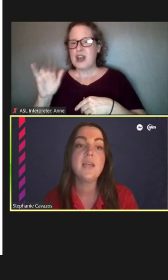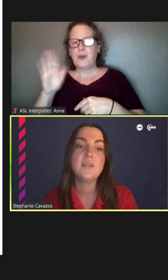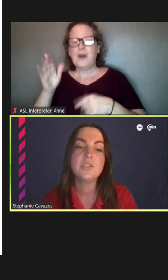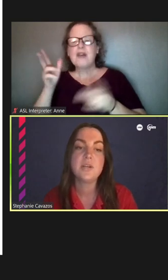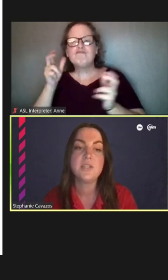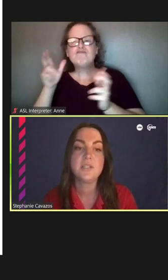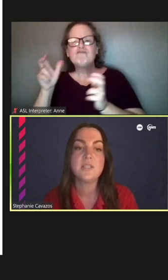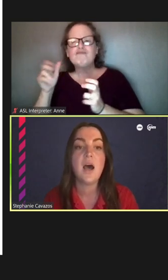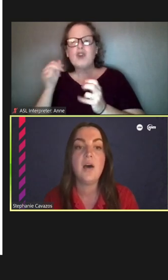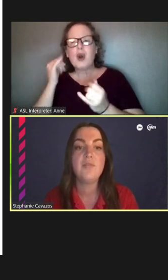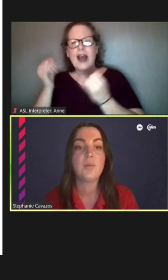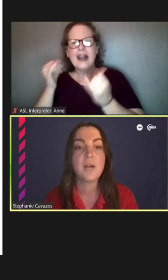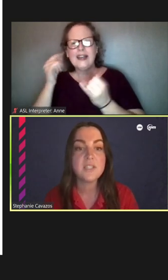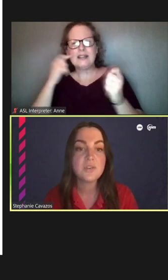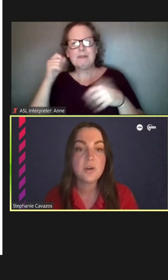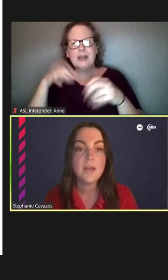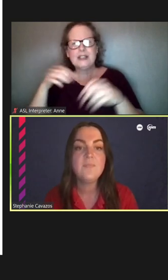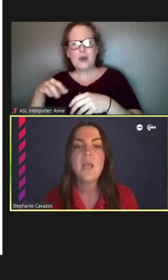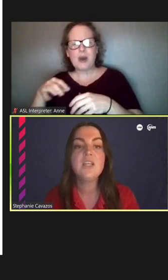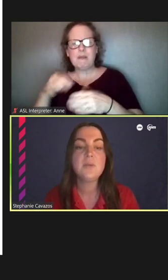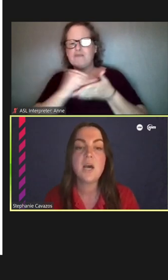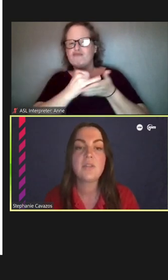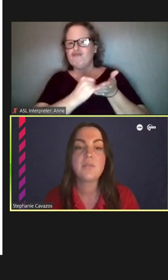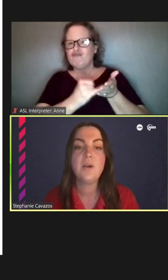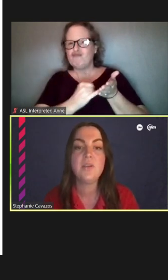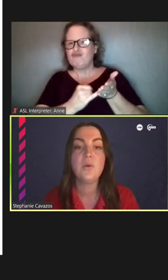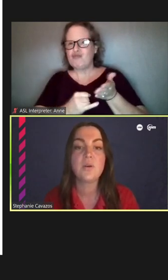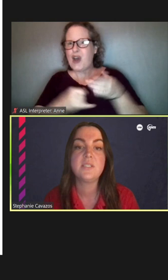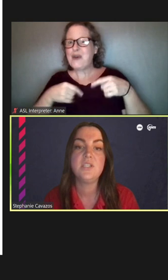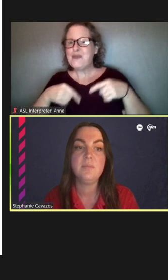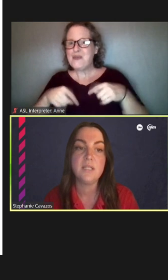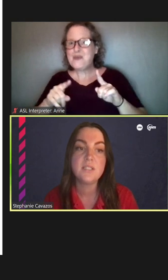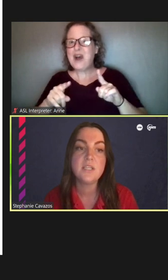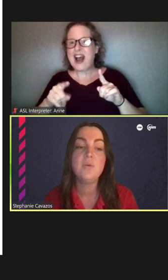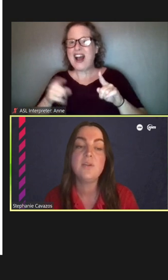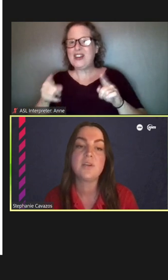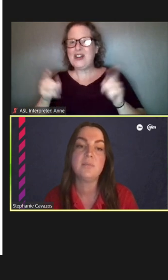illustrations of your brainstorming as we talk through what your station means to you and your